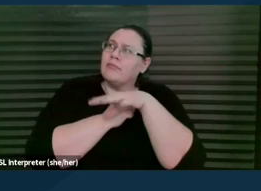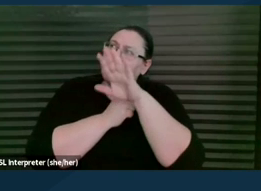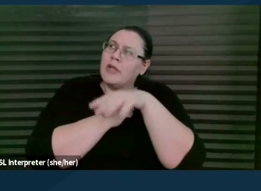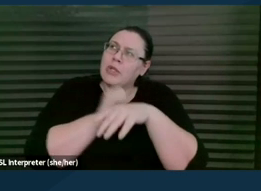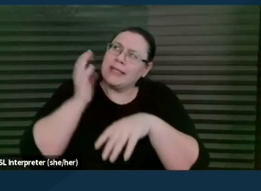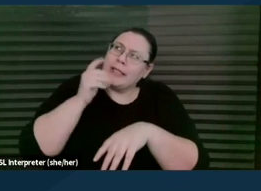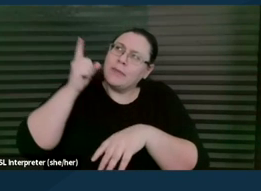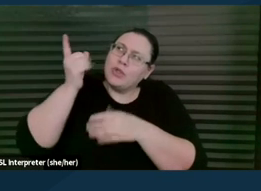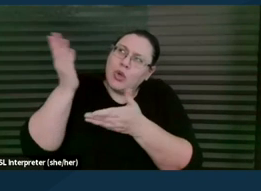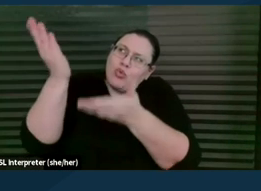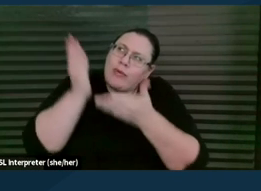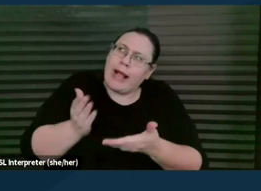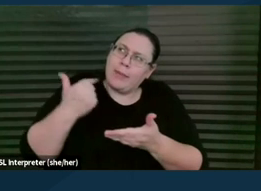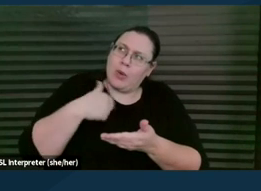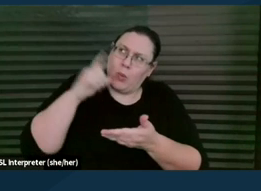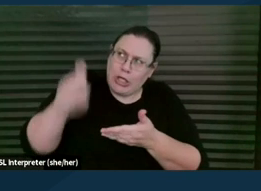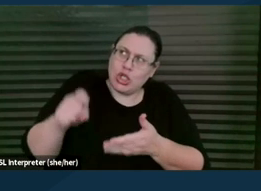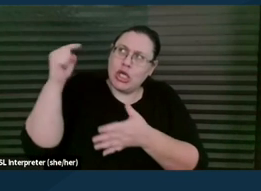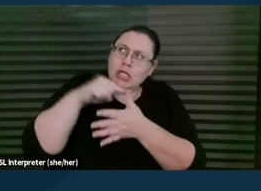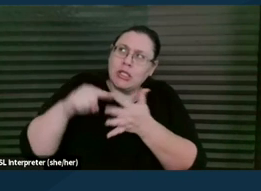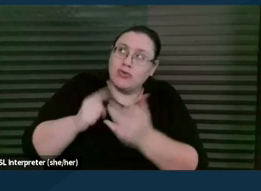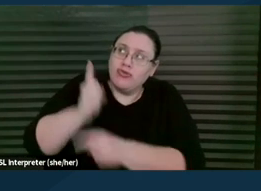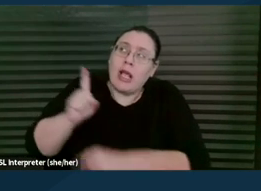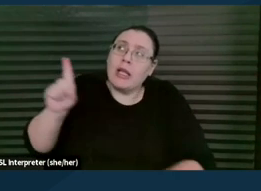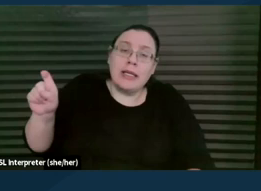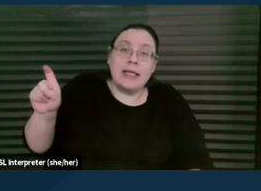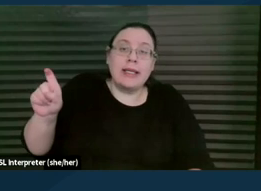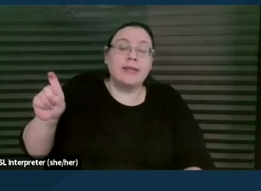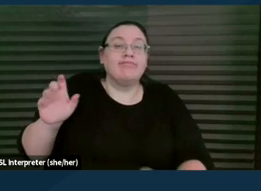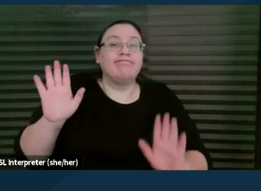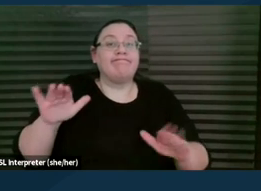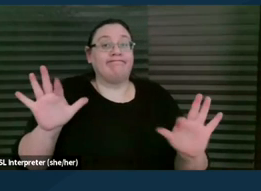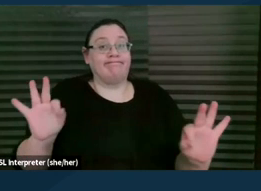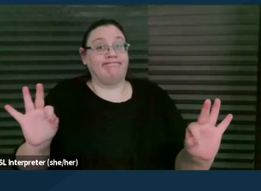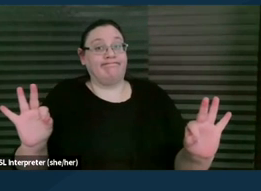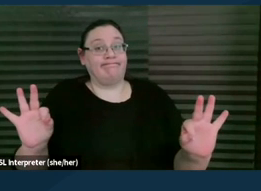that we should do X, Y, and Z." And it's really important when, because after all,